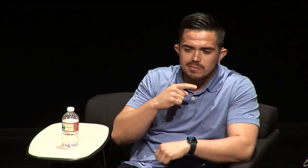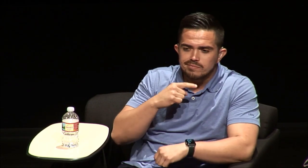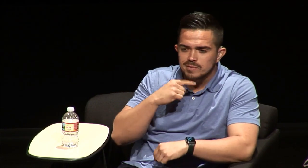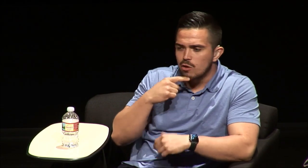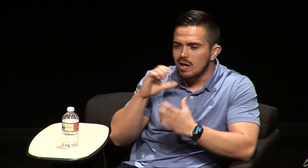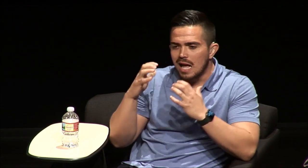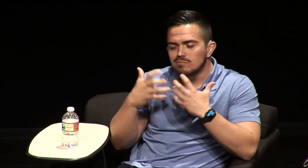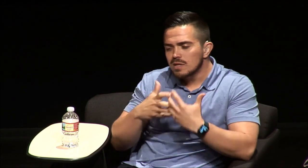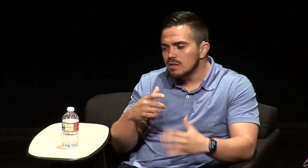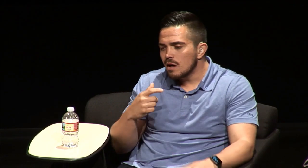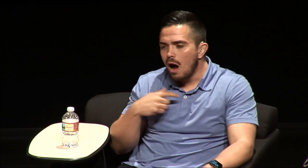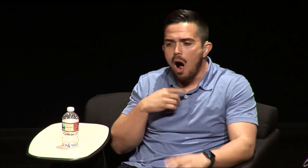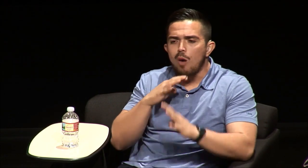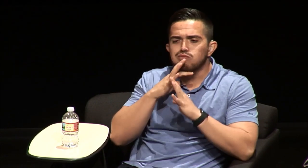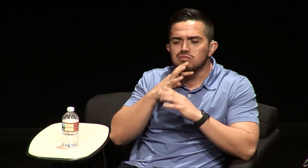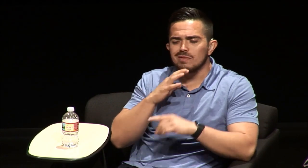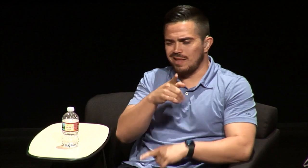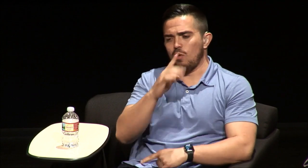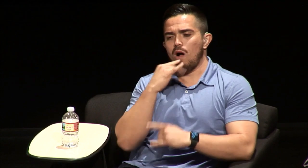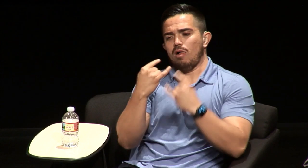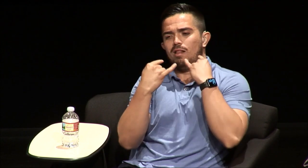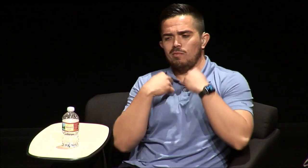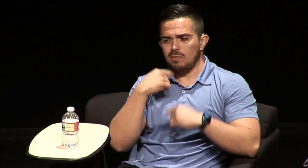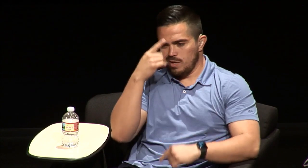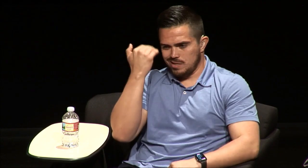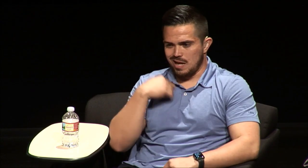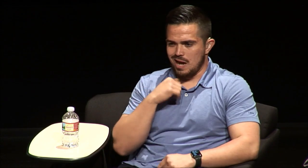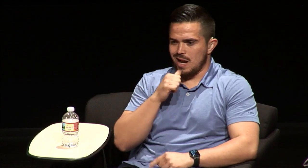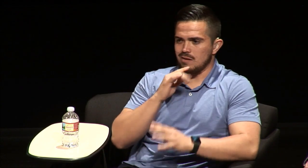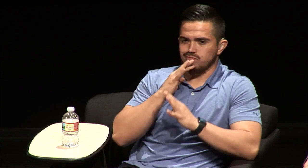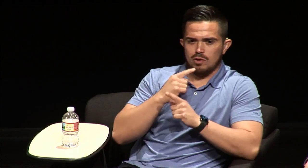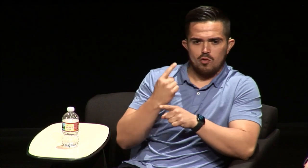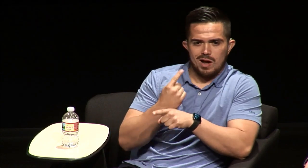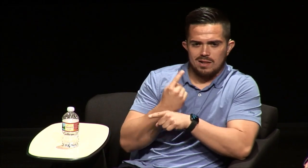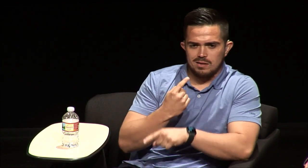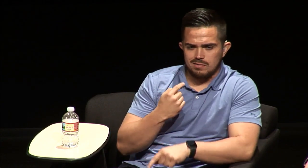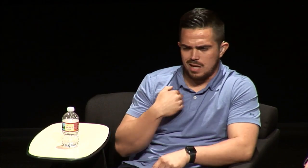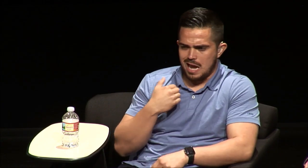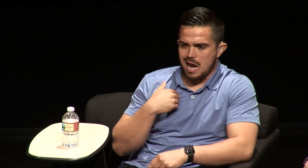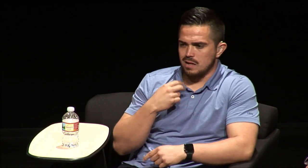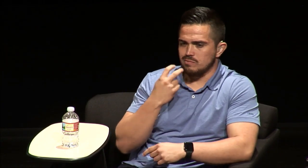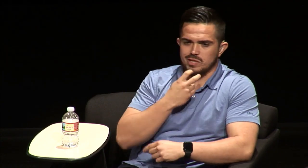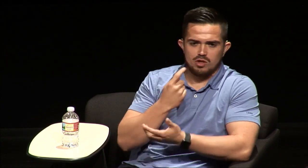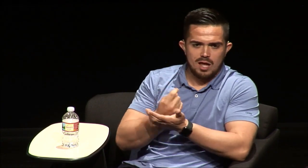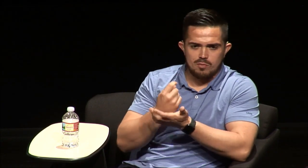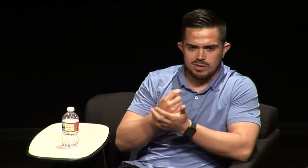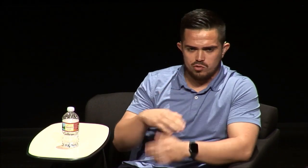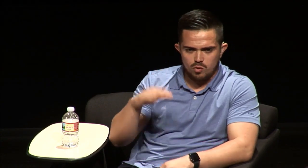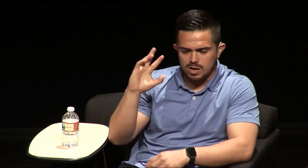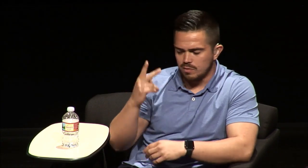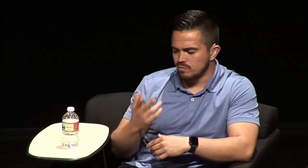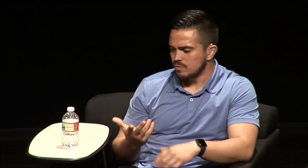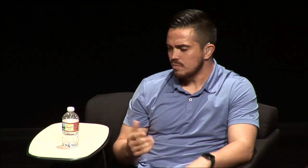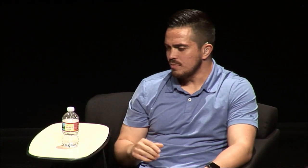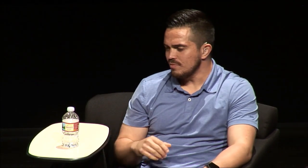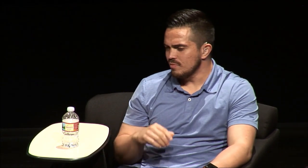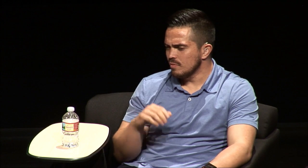I'd go and I'd hang out with my hearing peers and I would voice I would use my voice and they would make fun of me because you know I grew up doing speech